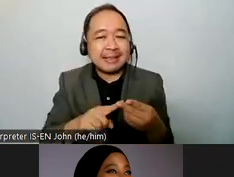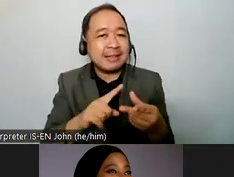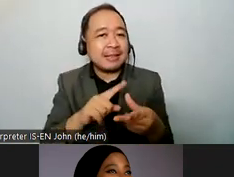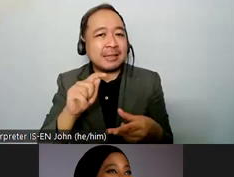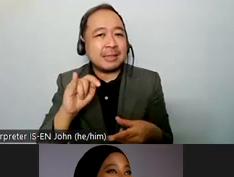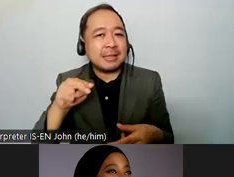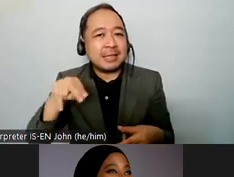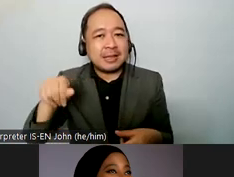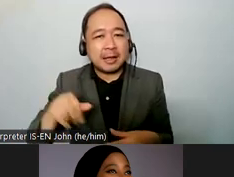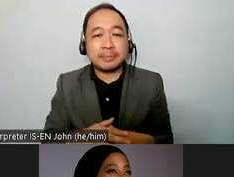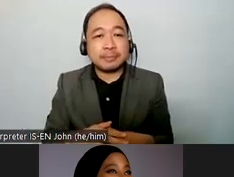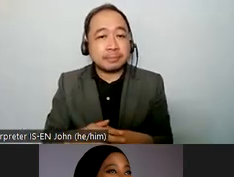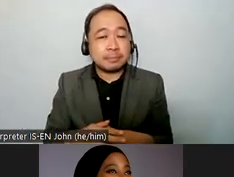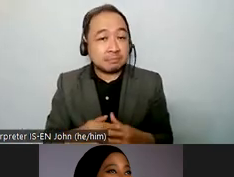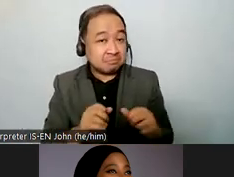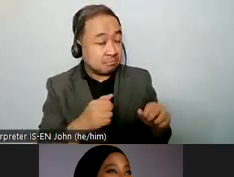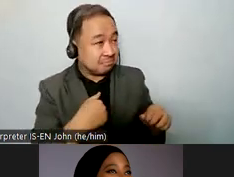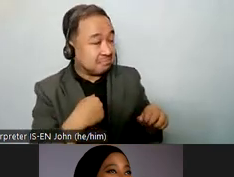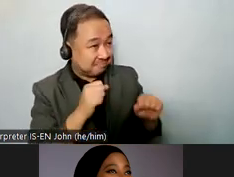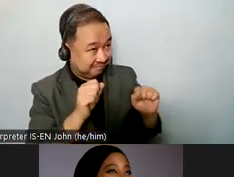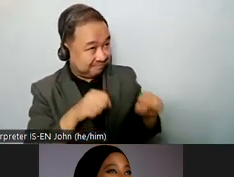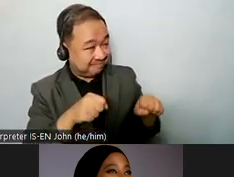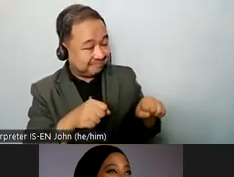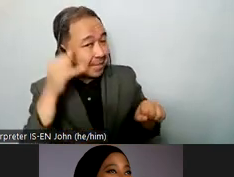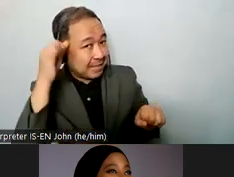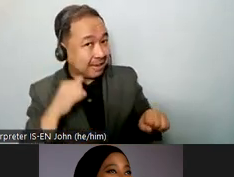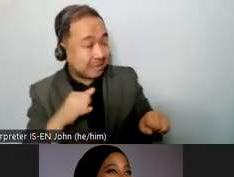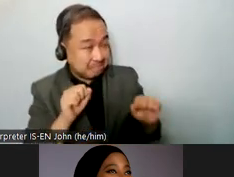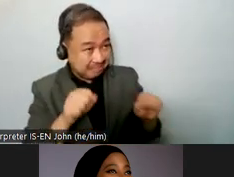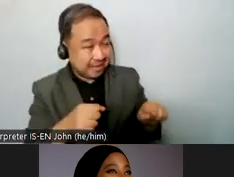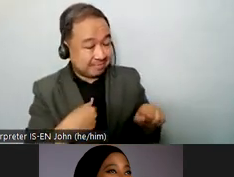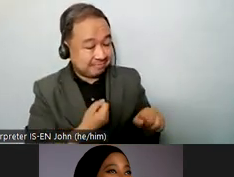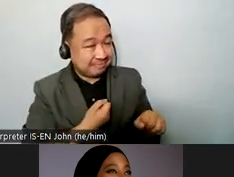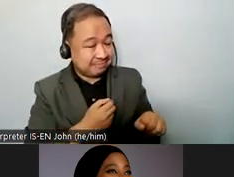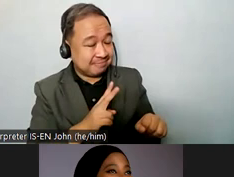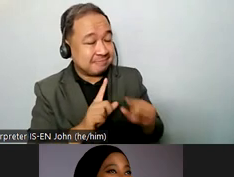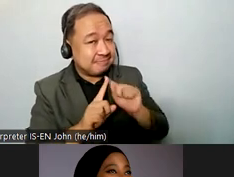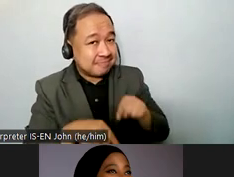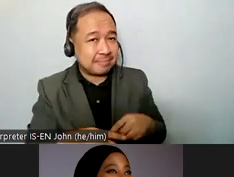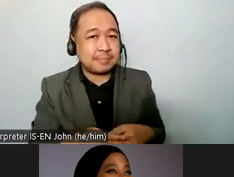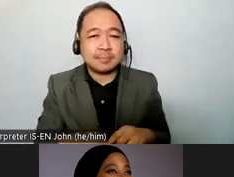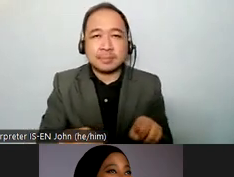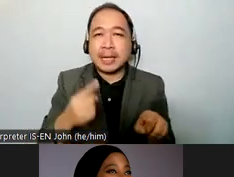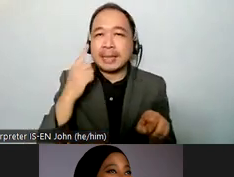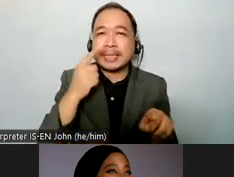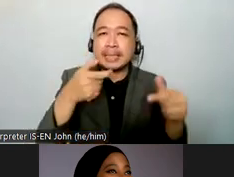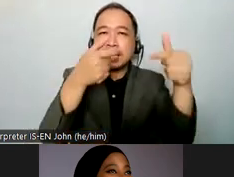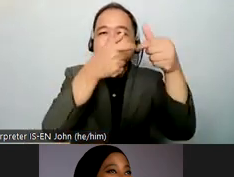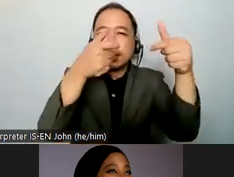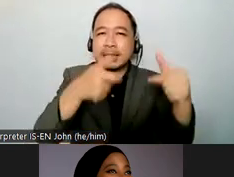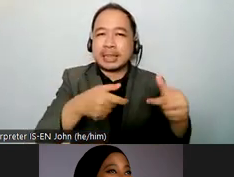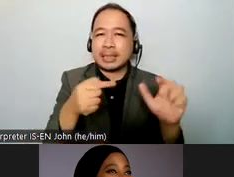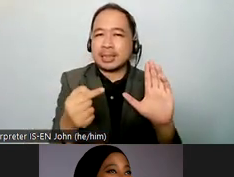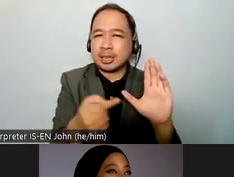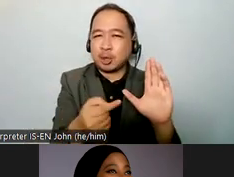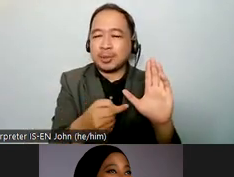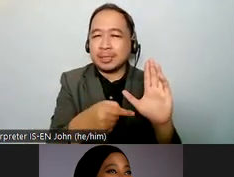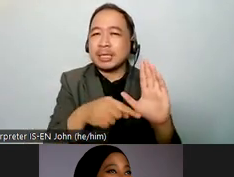on this yes yeah i think it is very important for this document um to have uh to have um